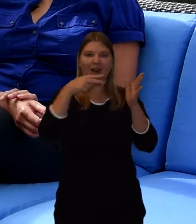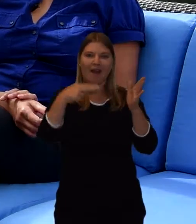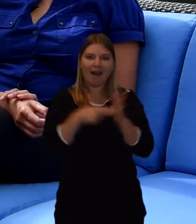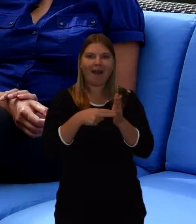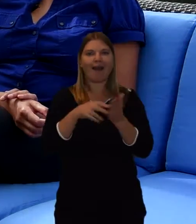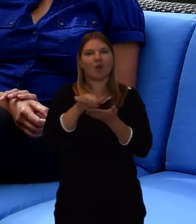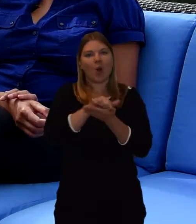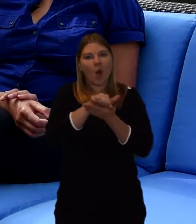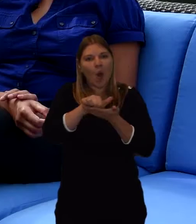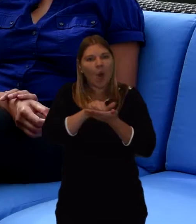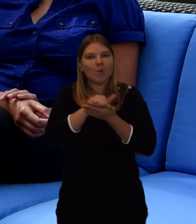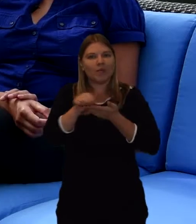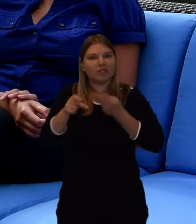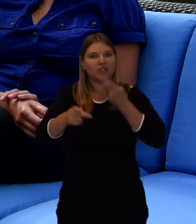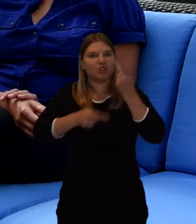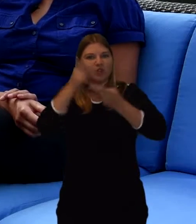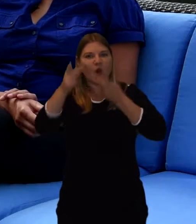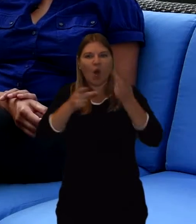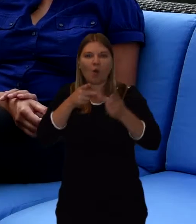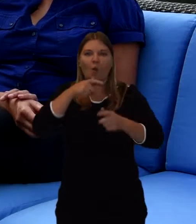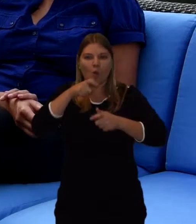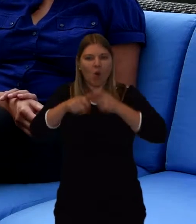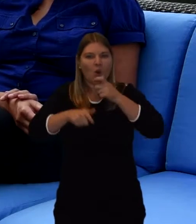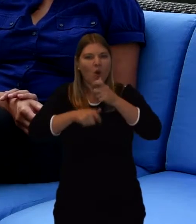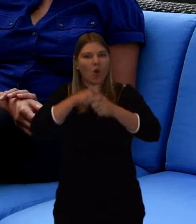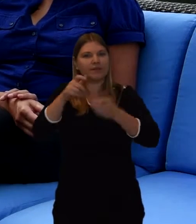or recite prayers, or chant mantras.